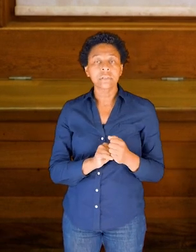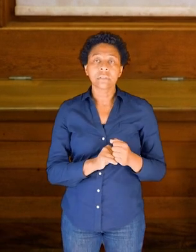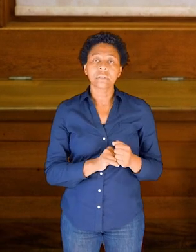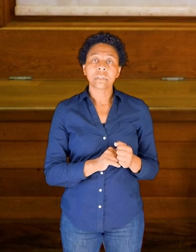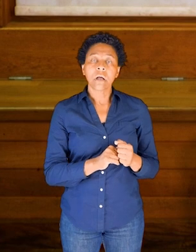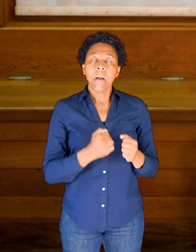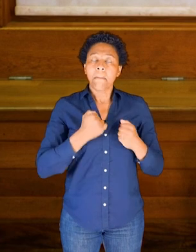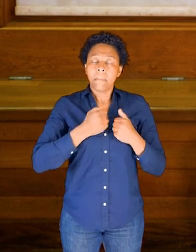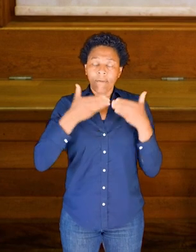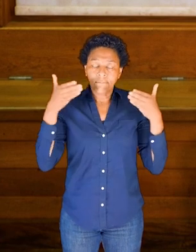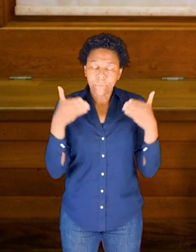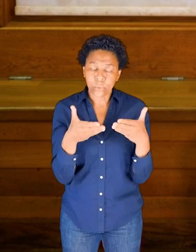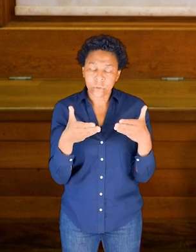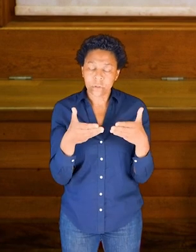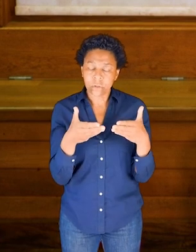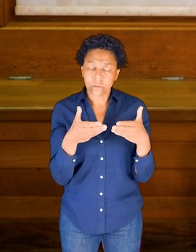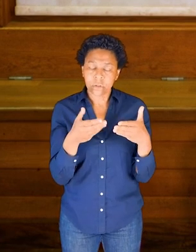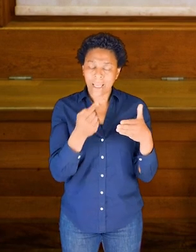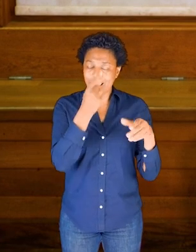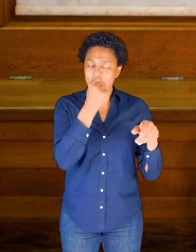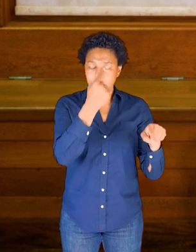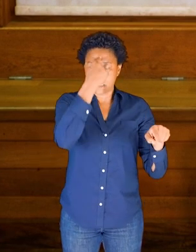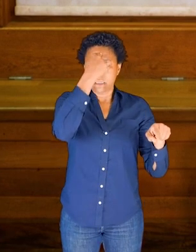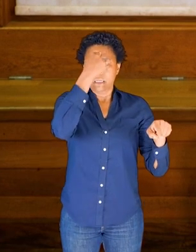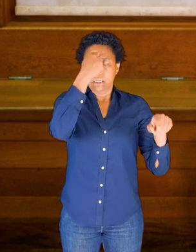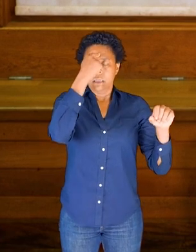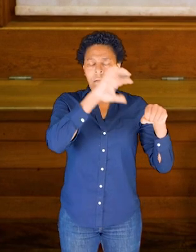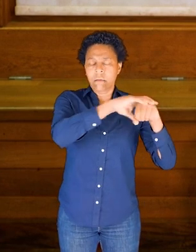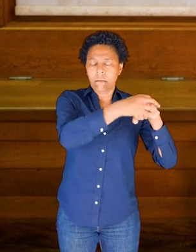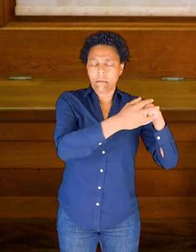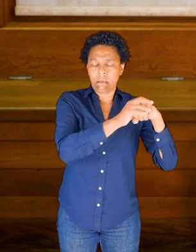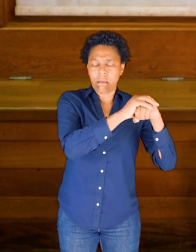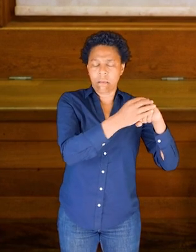And I can send my attention and my awareness into my body to see if I can